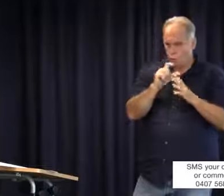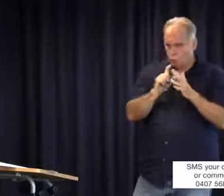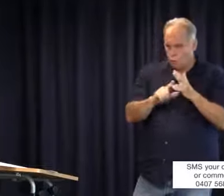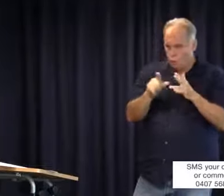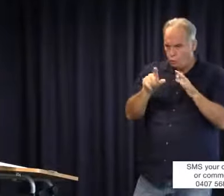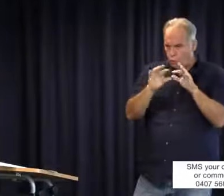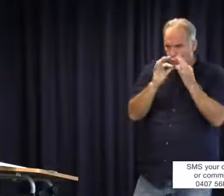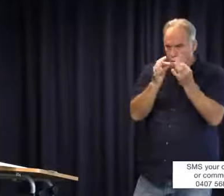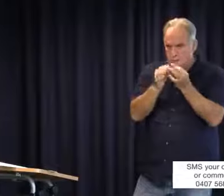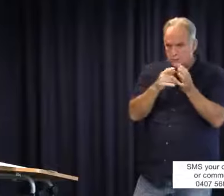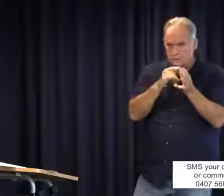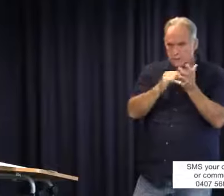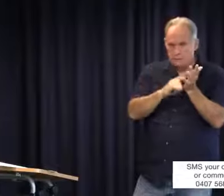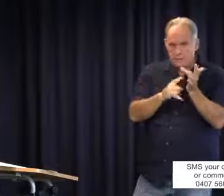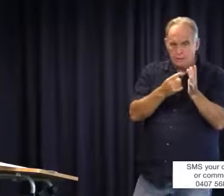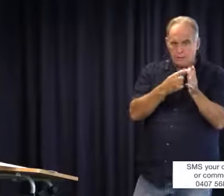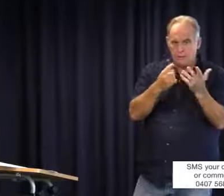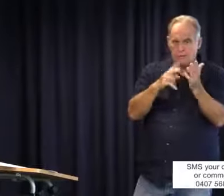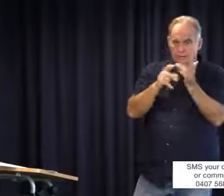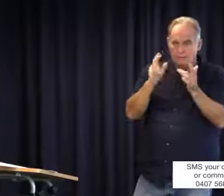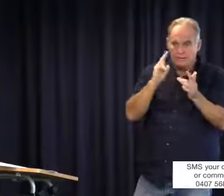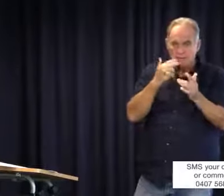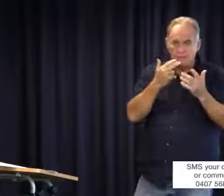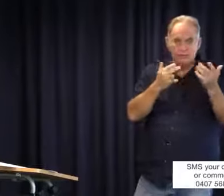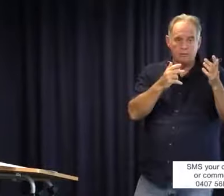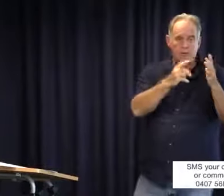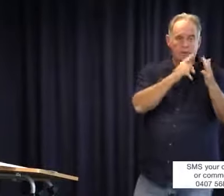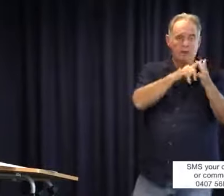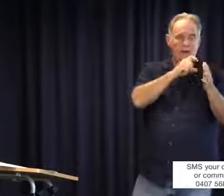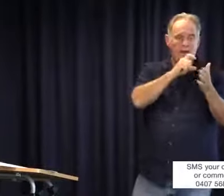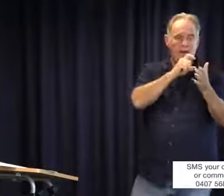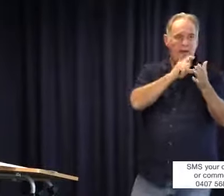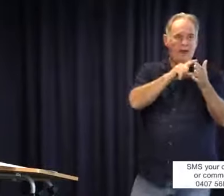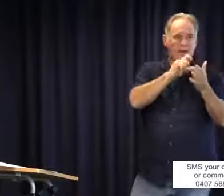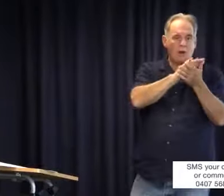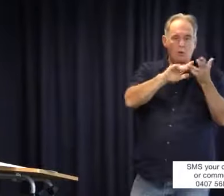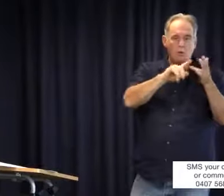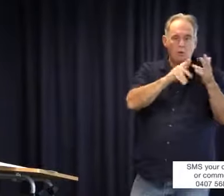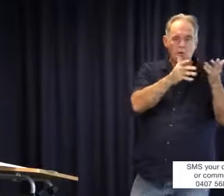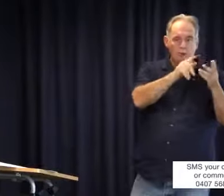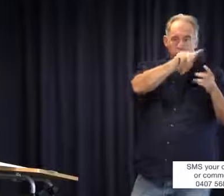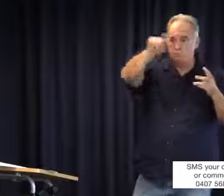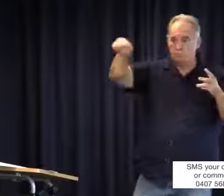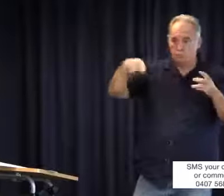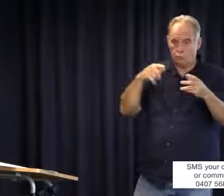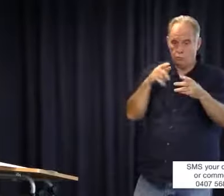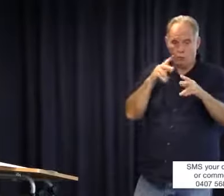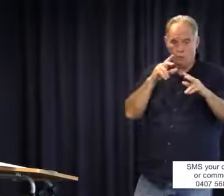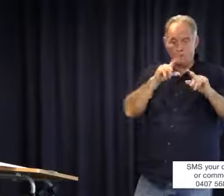a serious situation in terms of ASLIA, what can they do about it, ASLIA Vic, Echo Interpreting